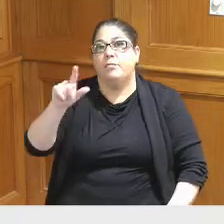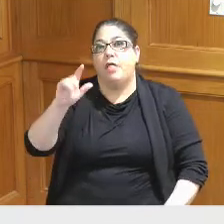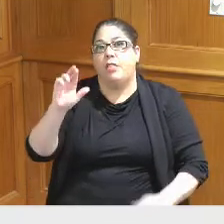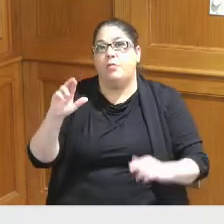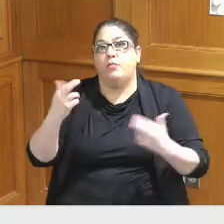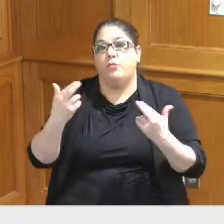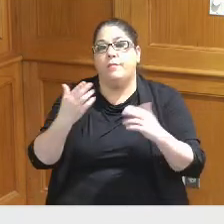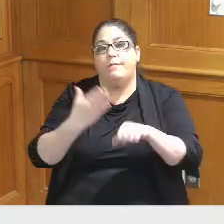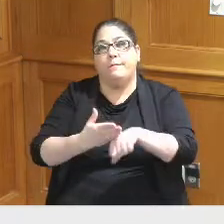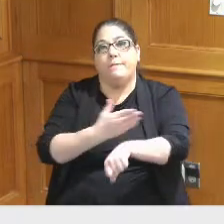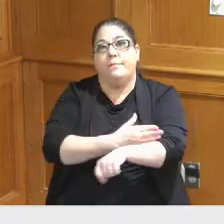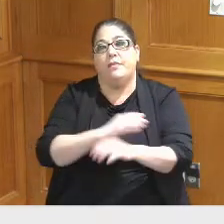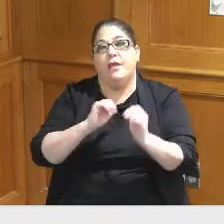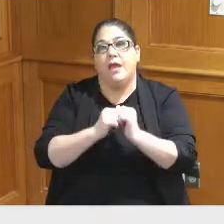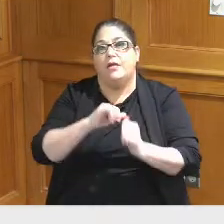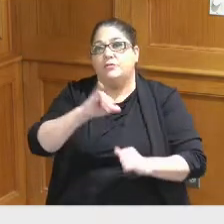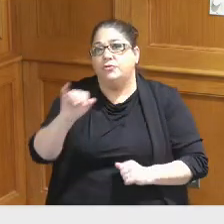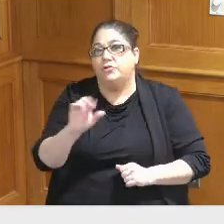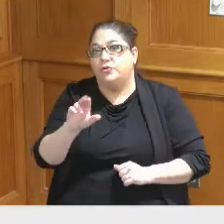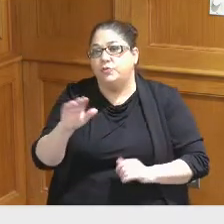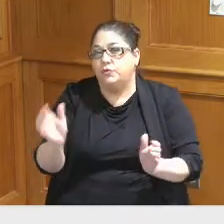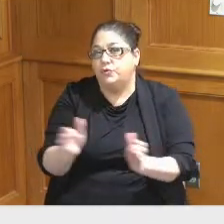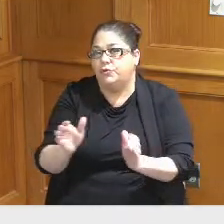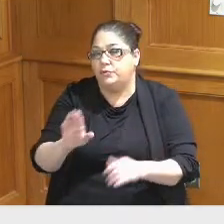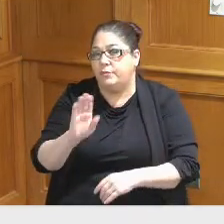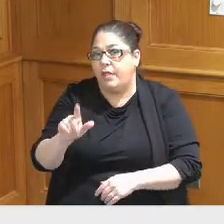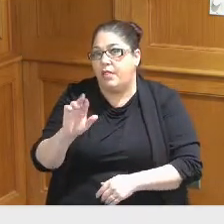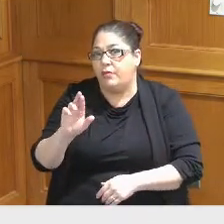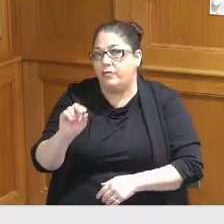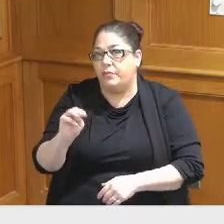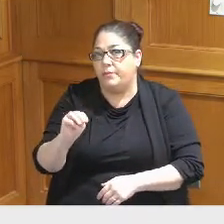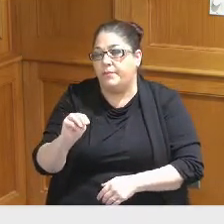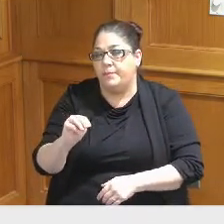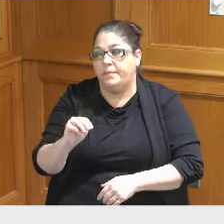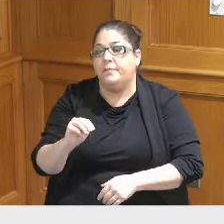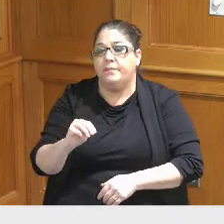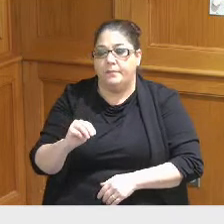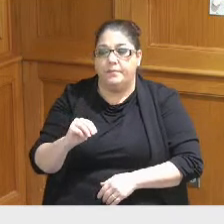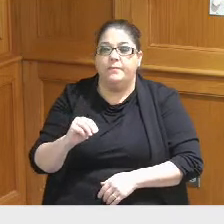focused on the junior Ballroom although we would make some improvements to the to the